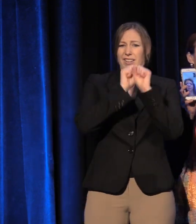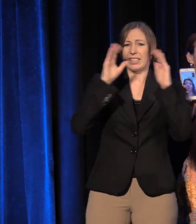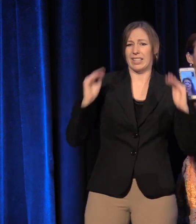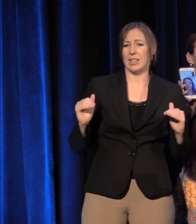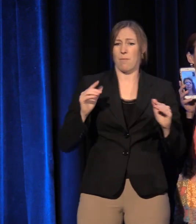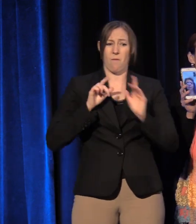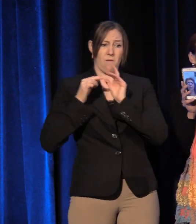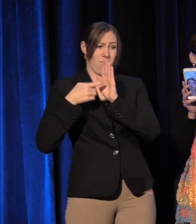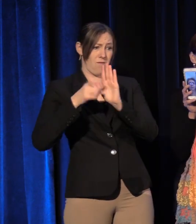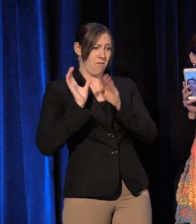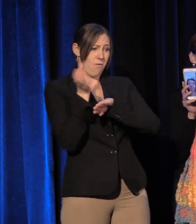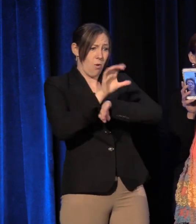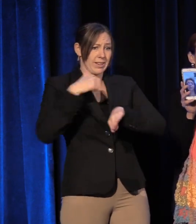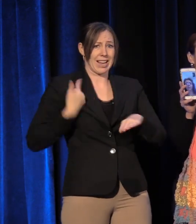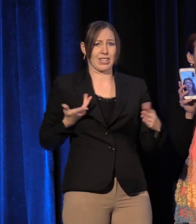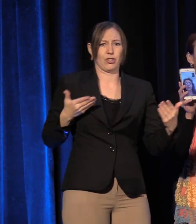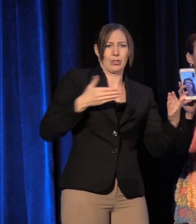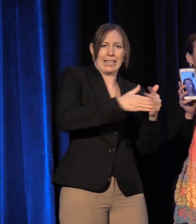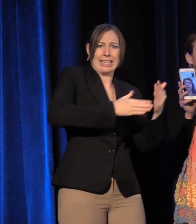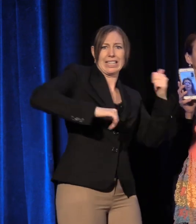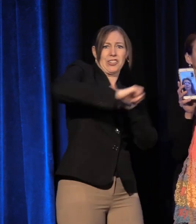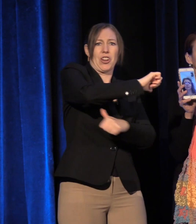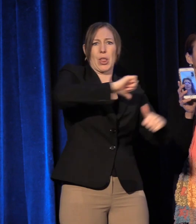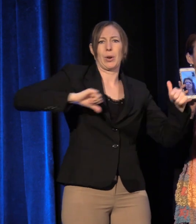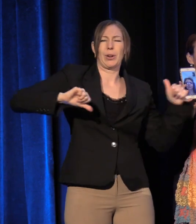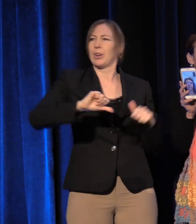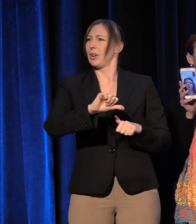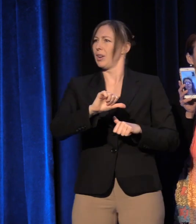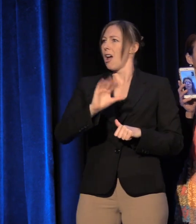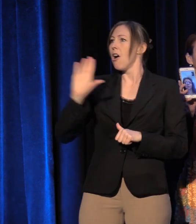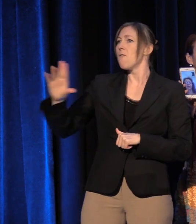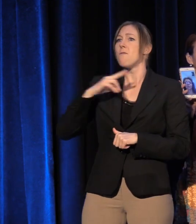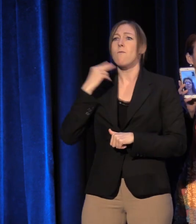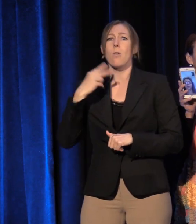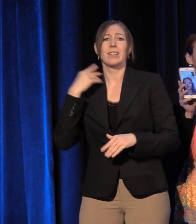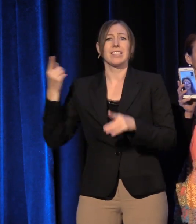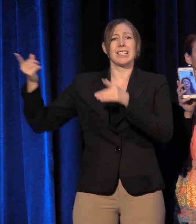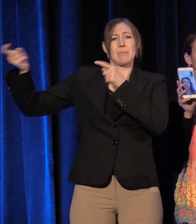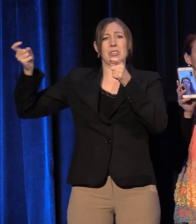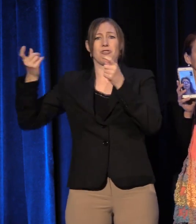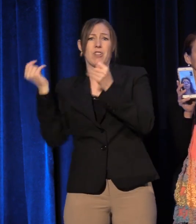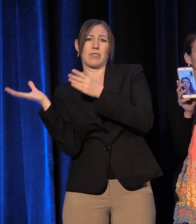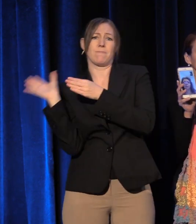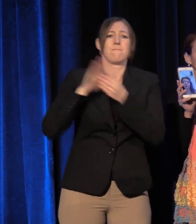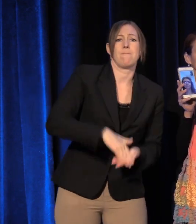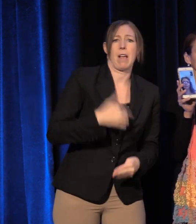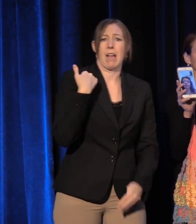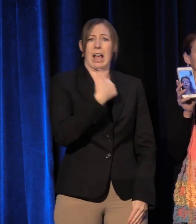We defy those voices and an administration that seek to eliminate us and our contribution to this culture.